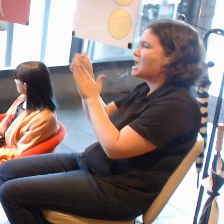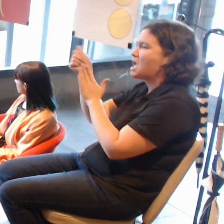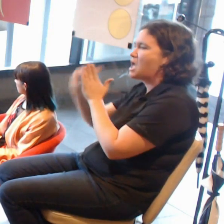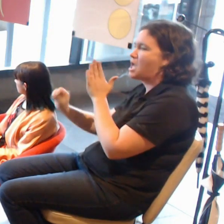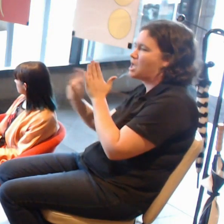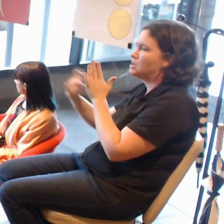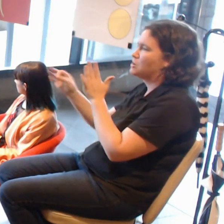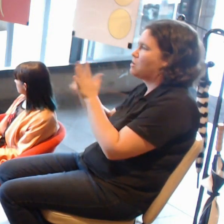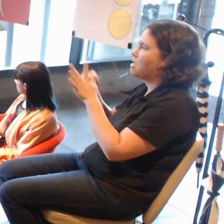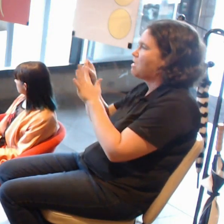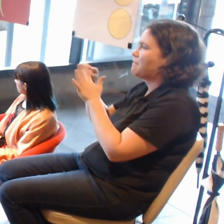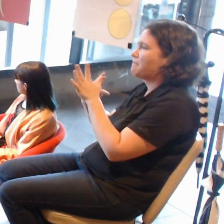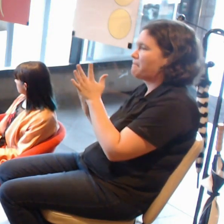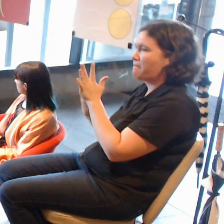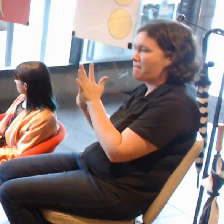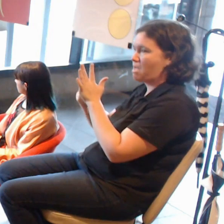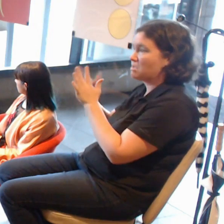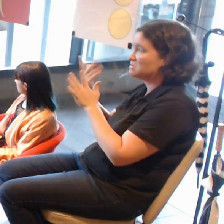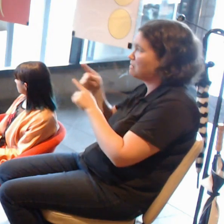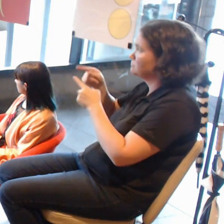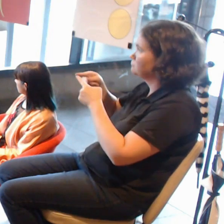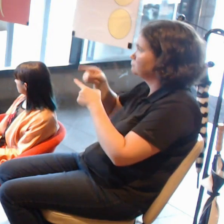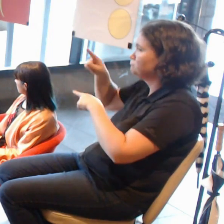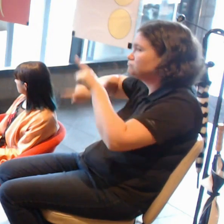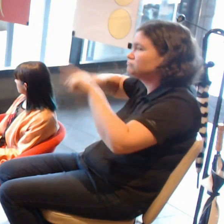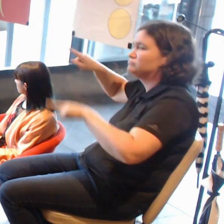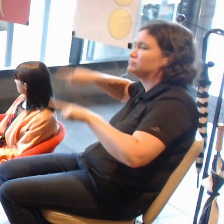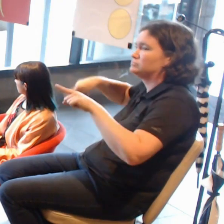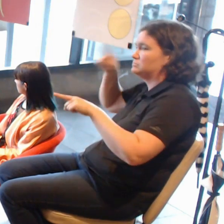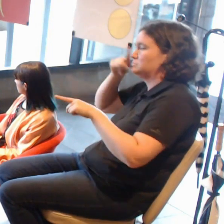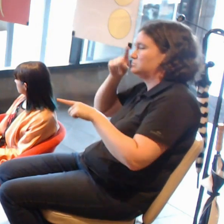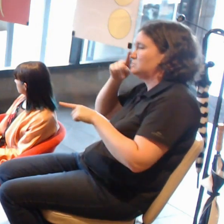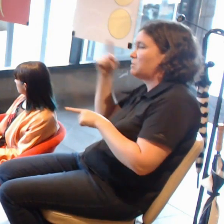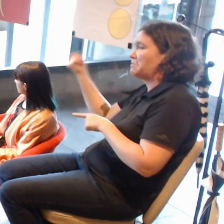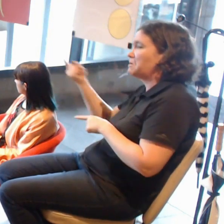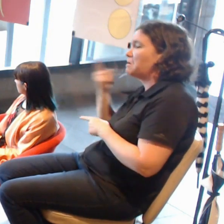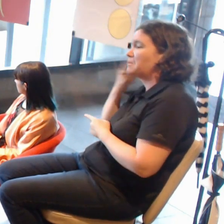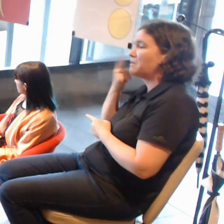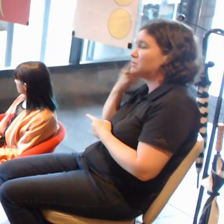I got people using AR who had never use AR before,